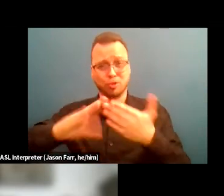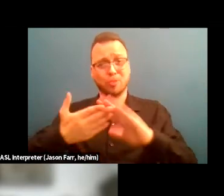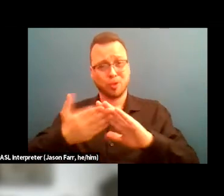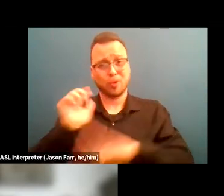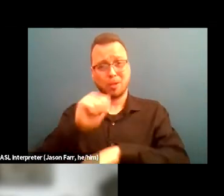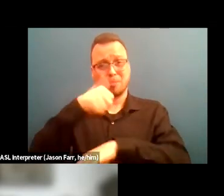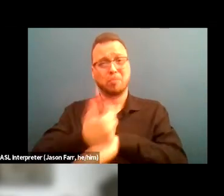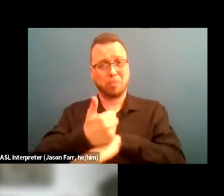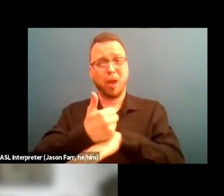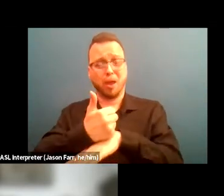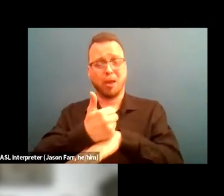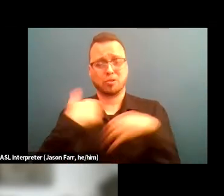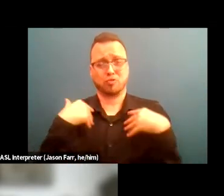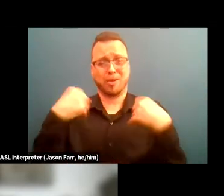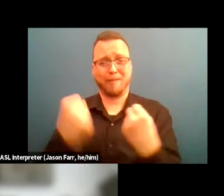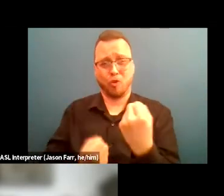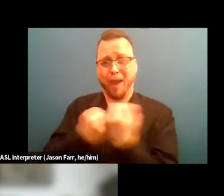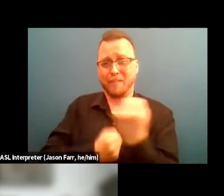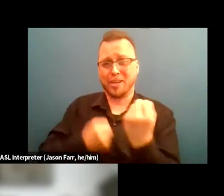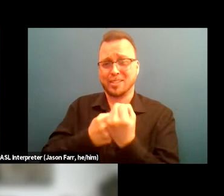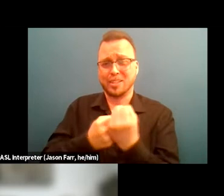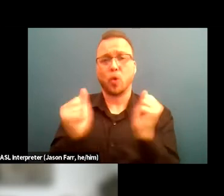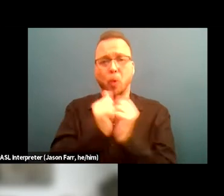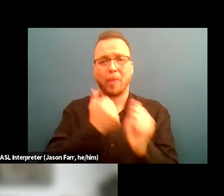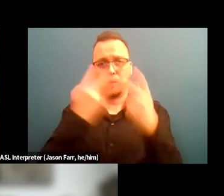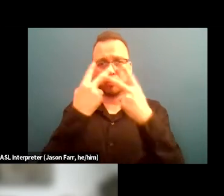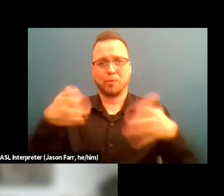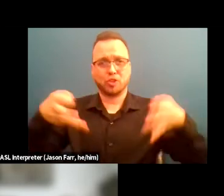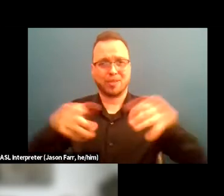advocacy with our criminal justice system, child welfare